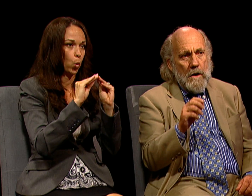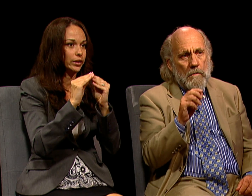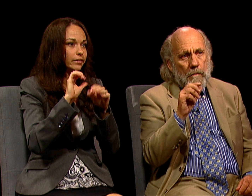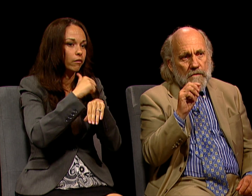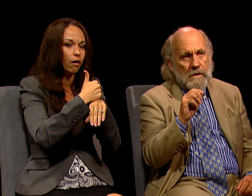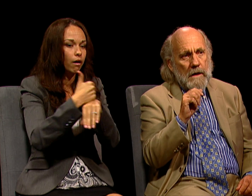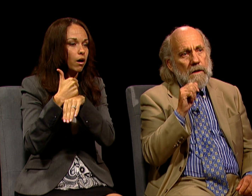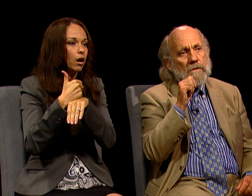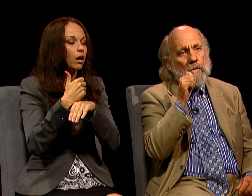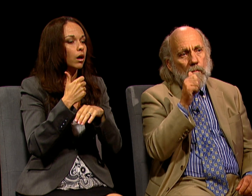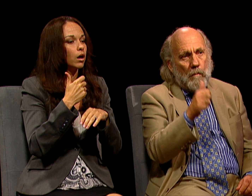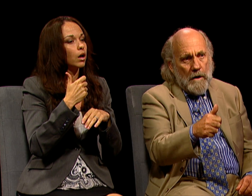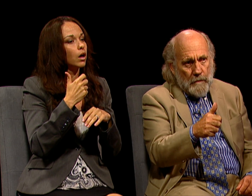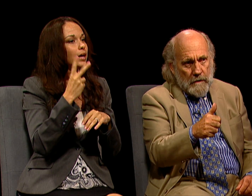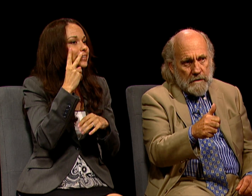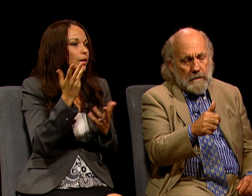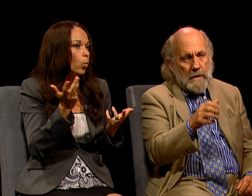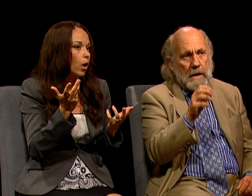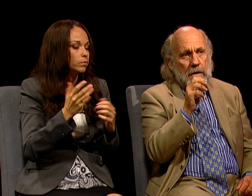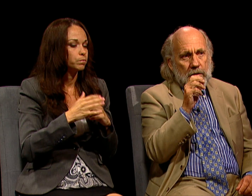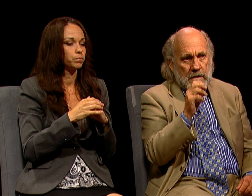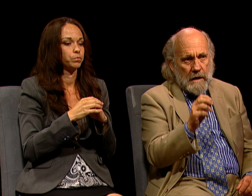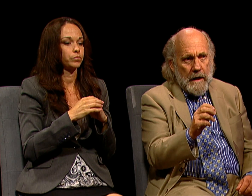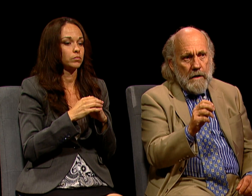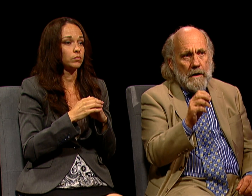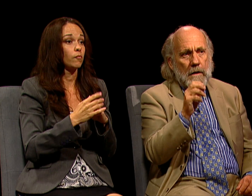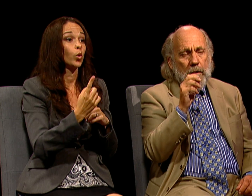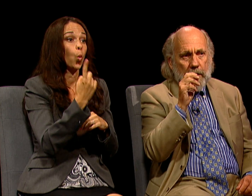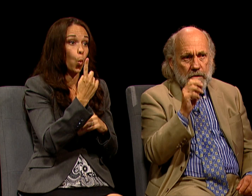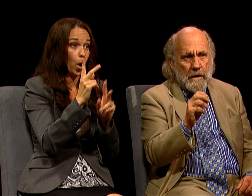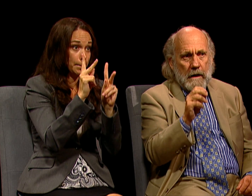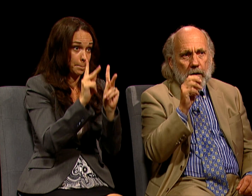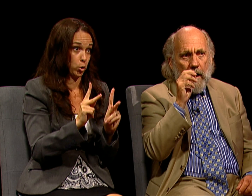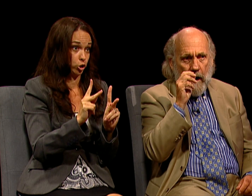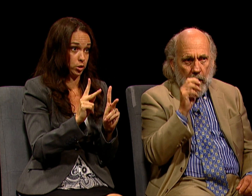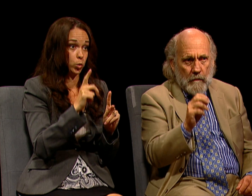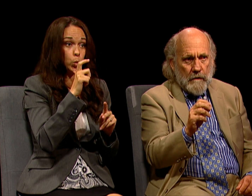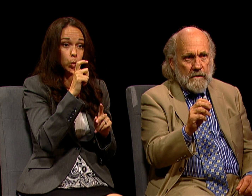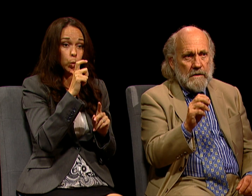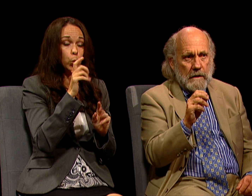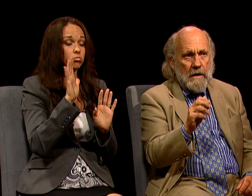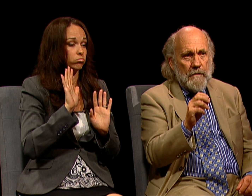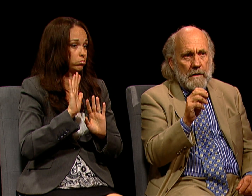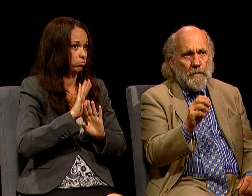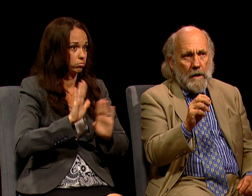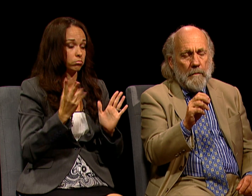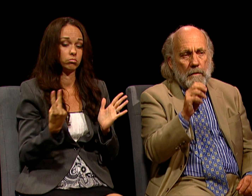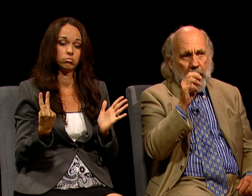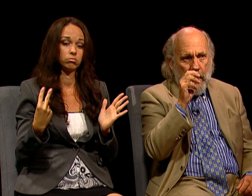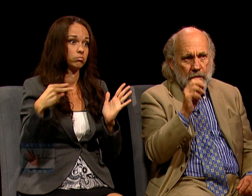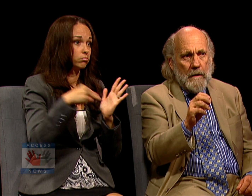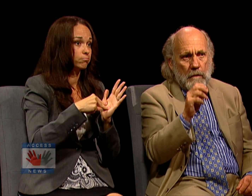WHAT WE'RE SEEING IS ONE PERSON STANDING UP AND SAYING, "THERE'S A SIGNIFICANT PROBLEM AND I THINK WE NEED